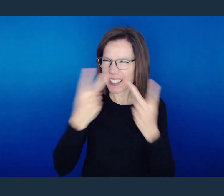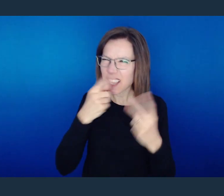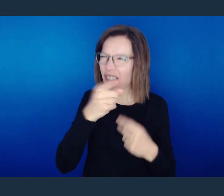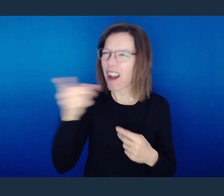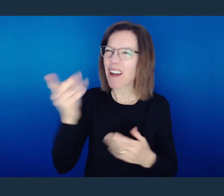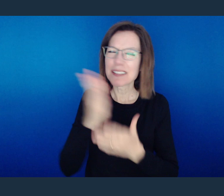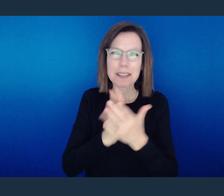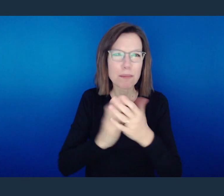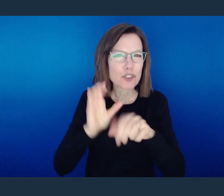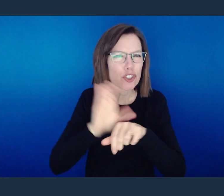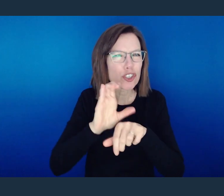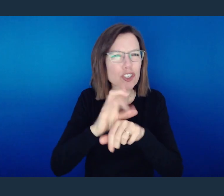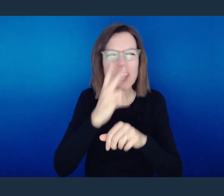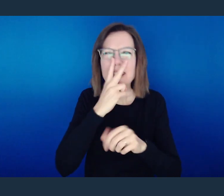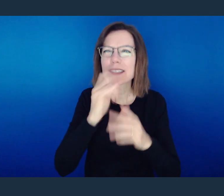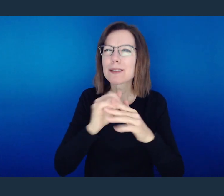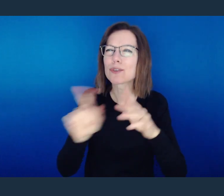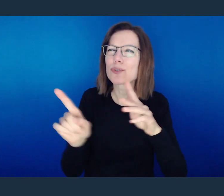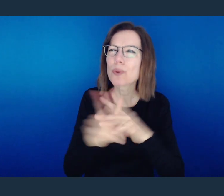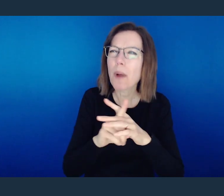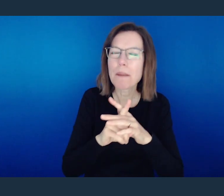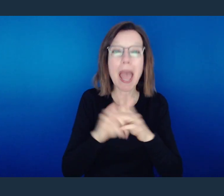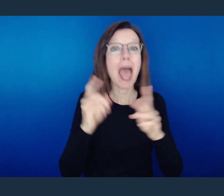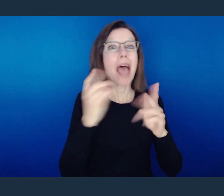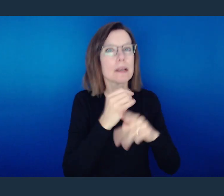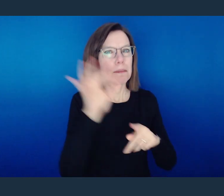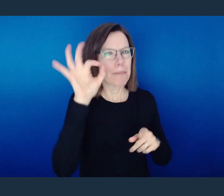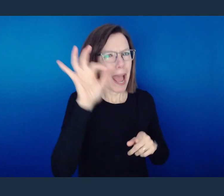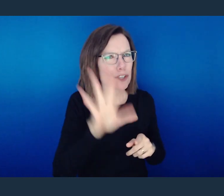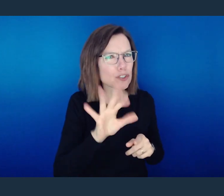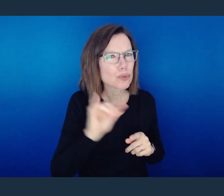I see this, and it frustrates me when I see it in churches and it frustrates me especially